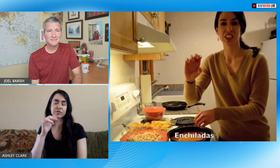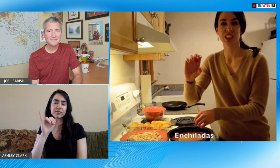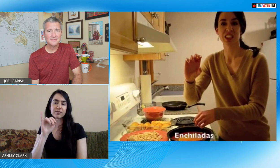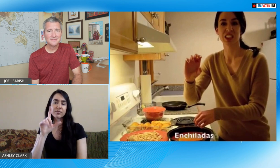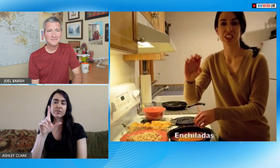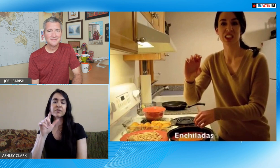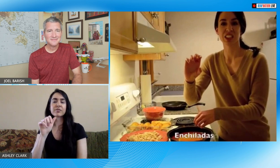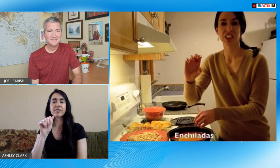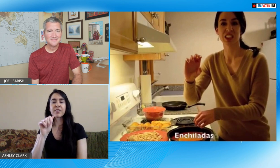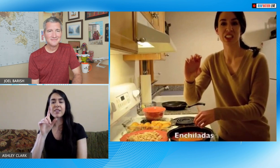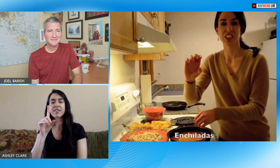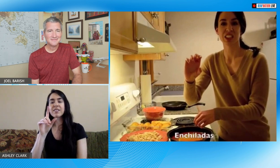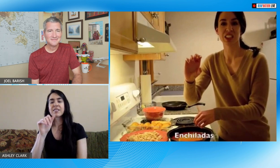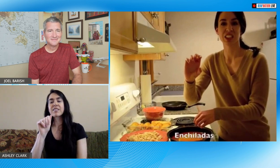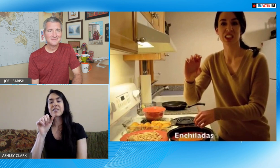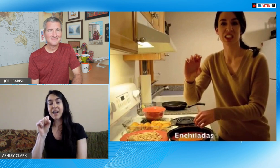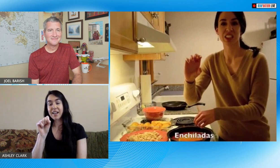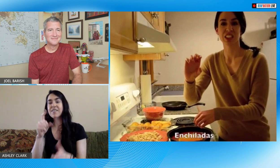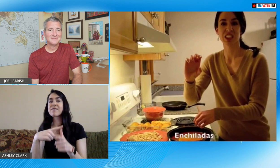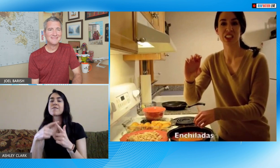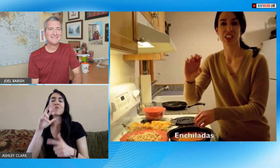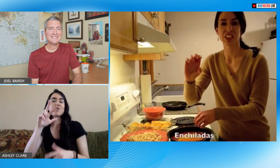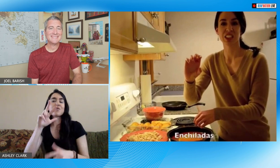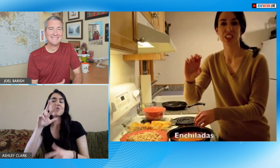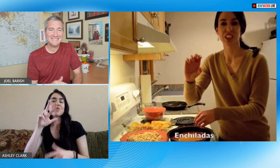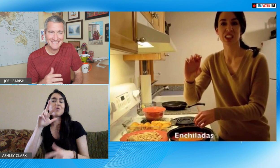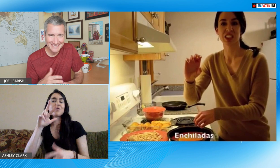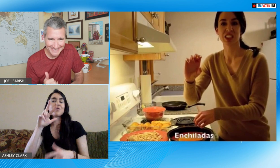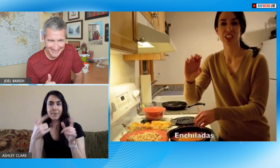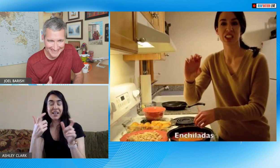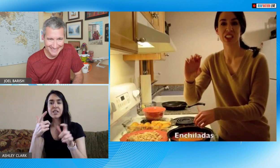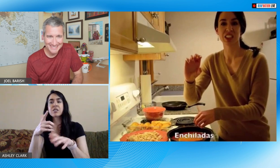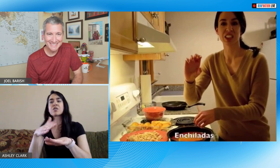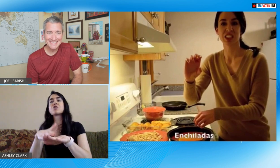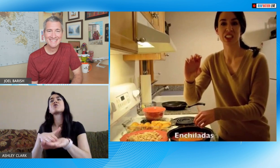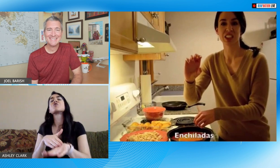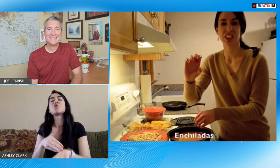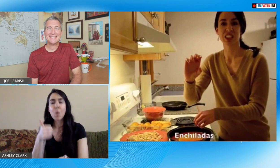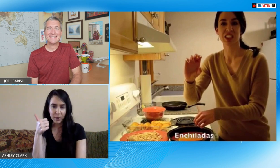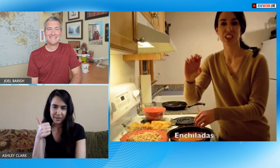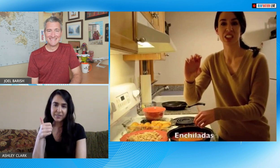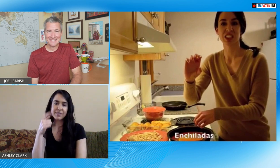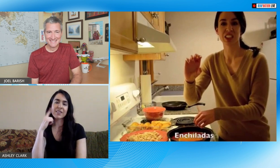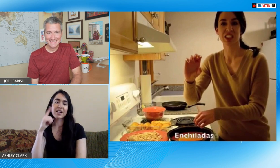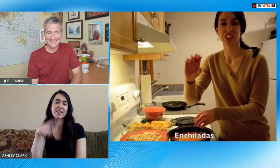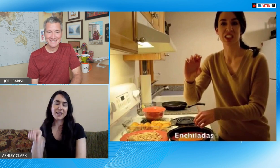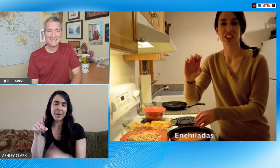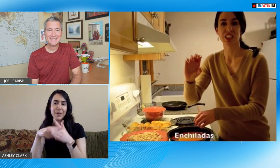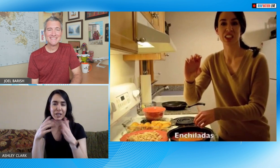possibly slower if someone needs it like this and it may be the third time even